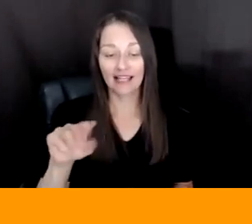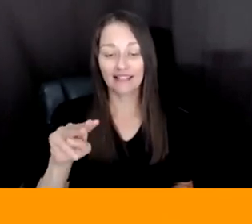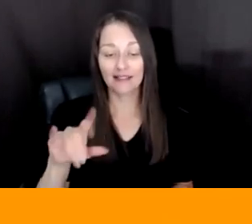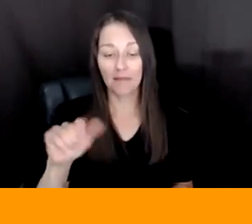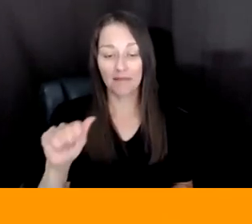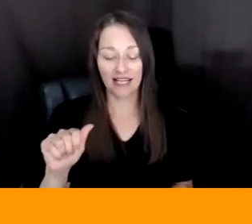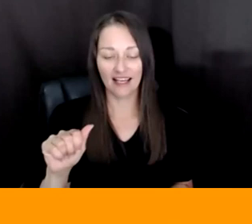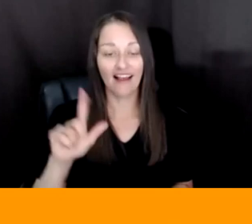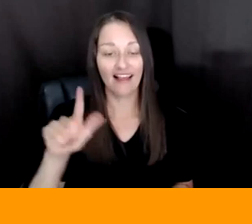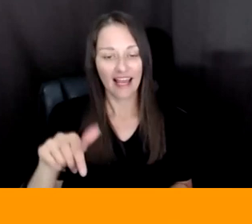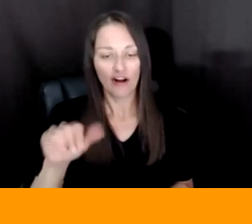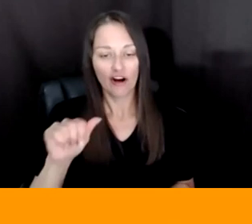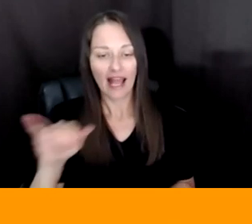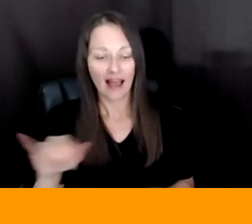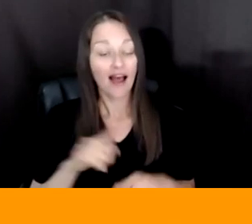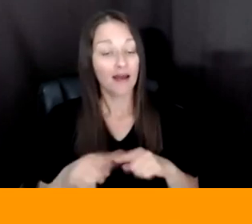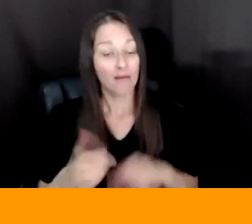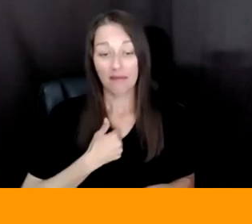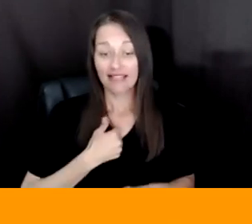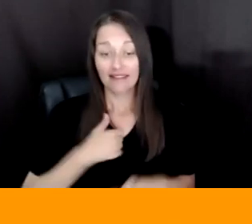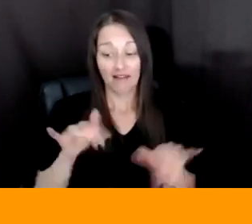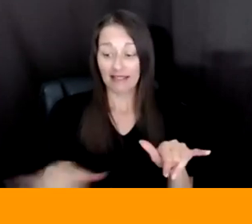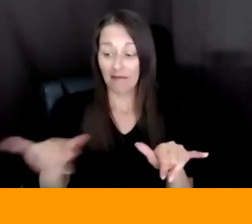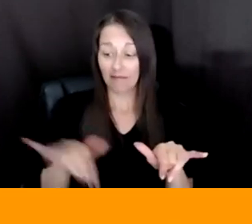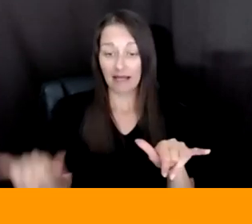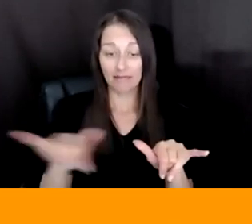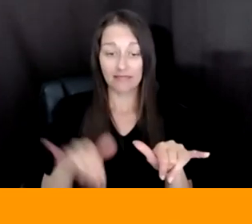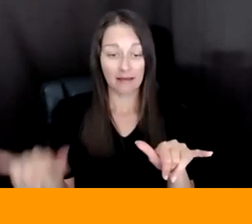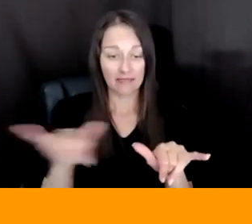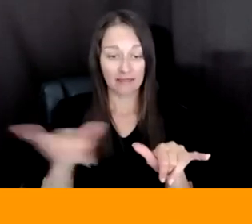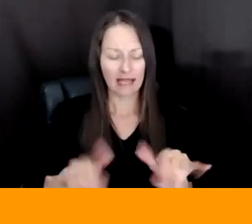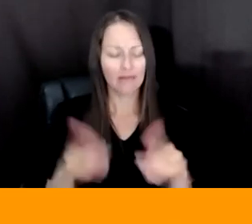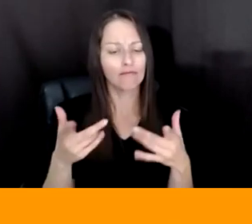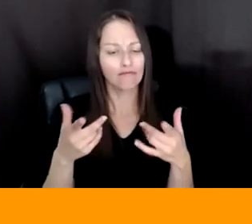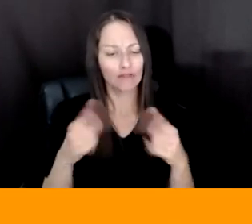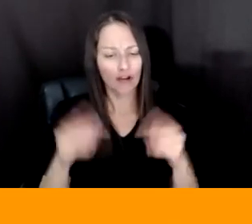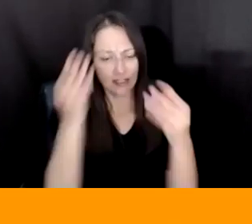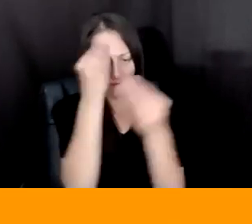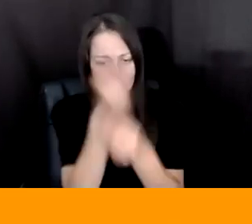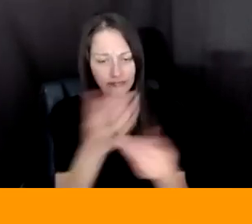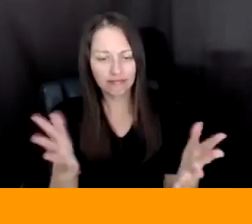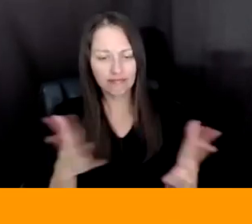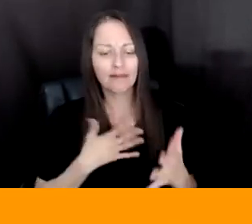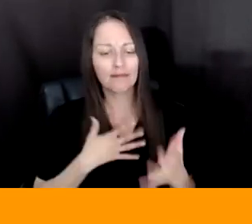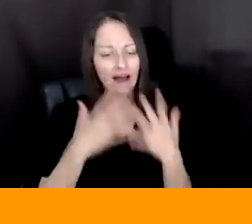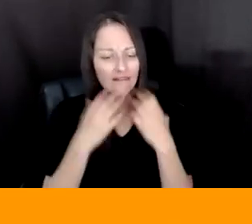THING, RIGHT, I'VE BEEN TRYING TO COMMUNICATE MY VALUES TO FUTURE GENERATIONS, TO BE A STORYTELLER,